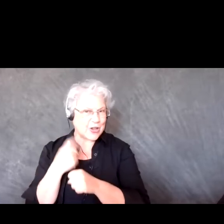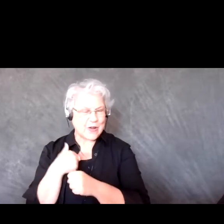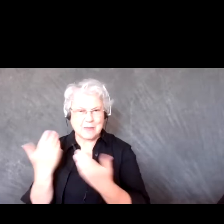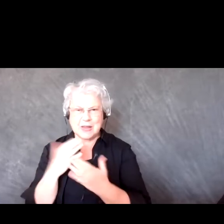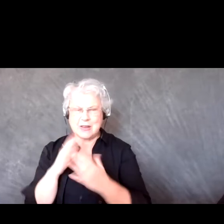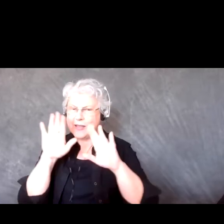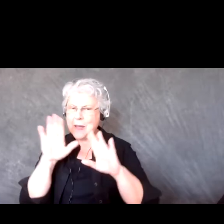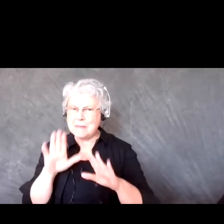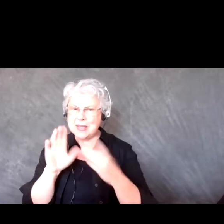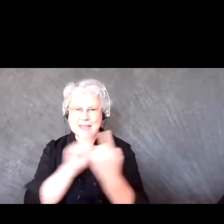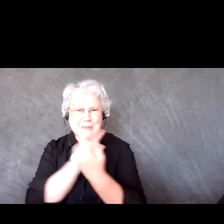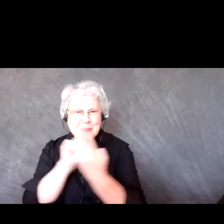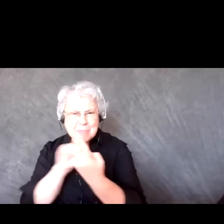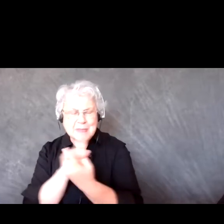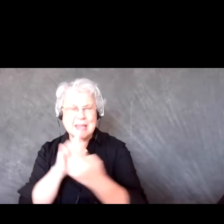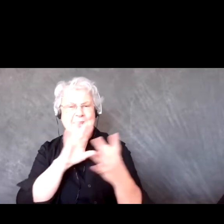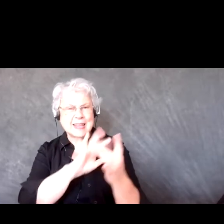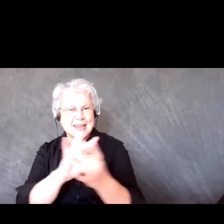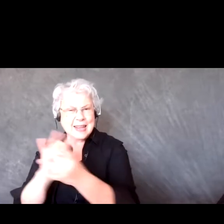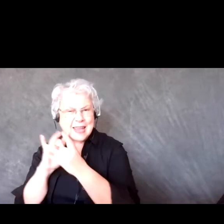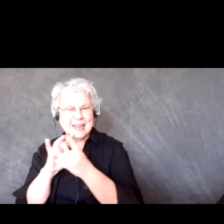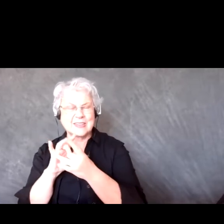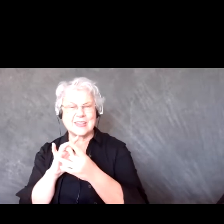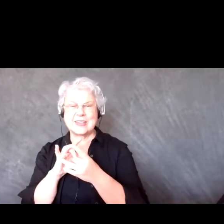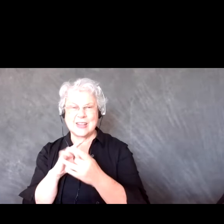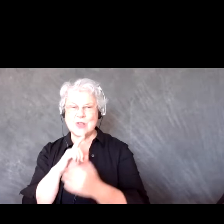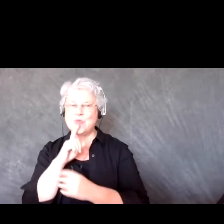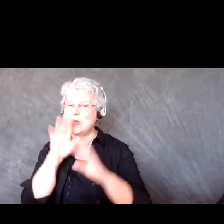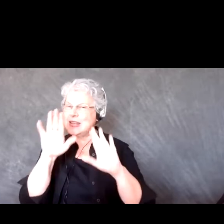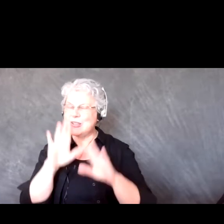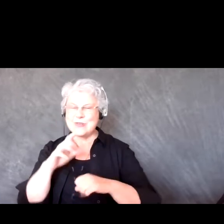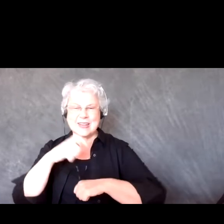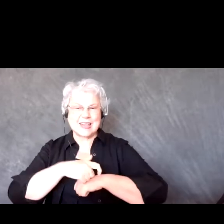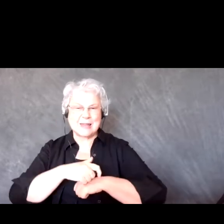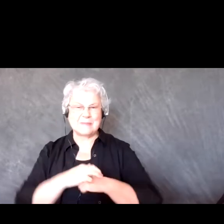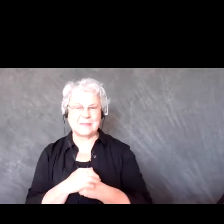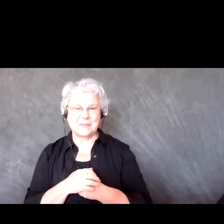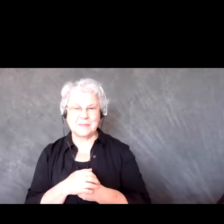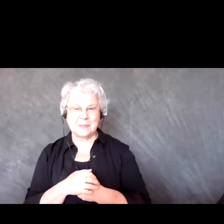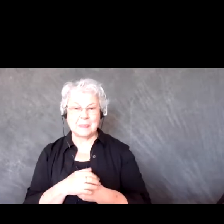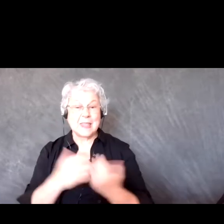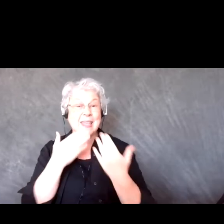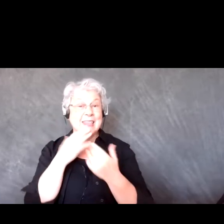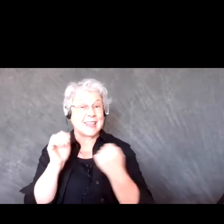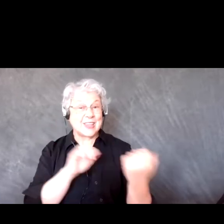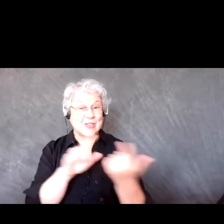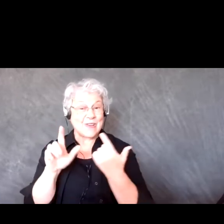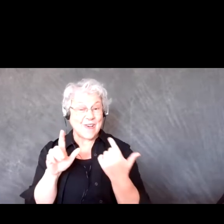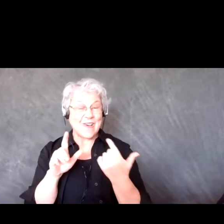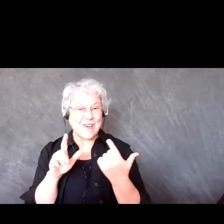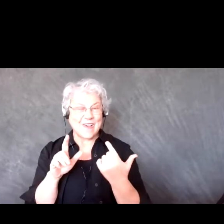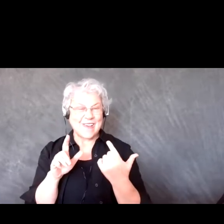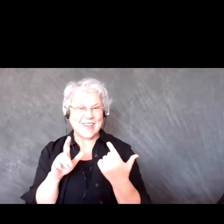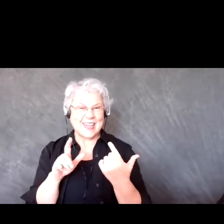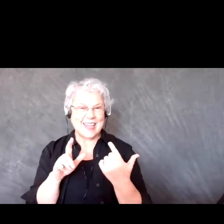you make, it's definitely a great time. So, I hope everyone enjoyed, take those diagrams if you want.